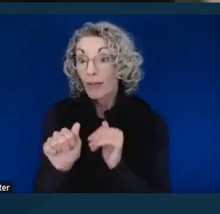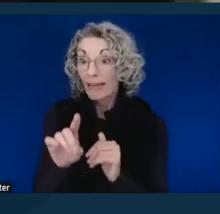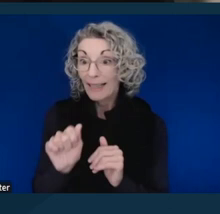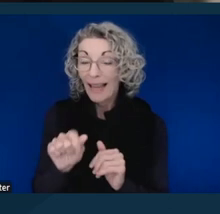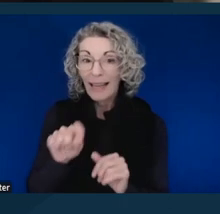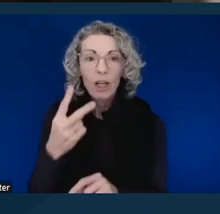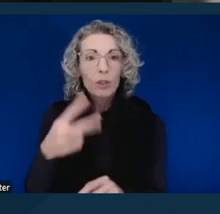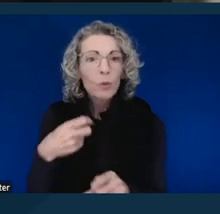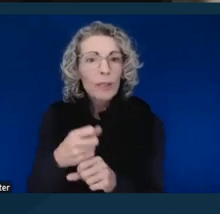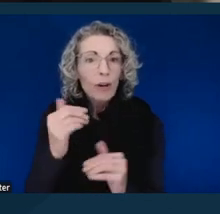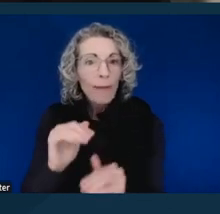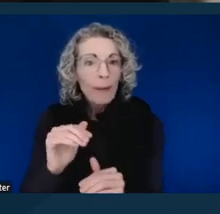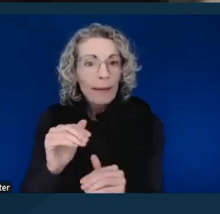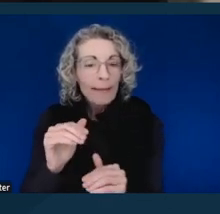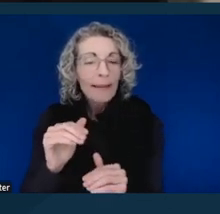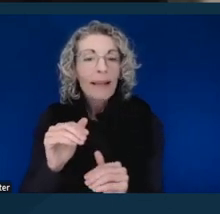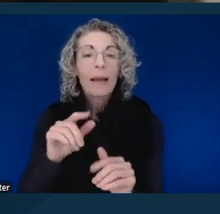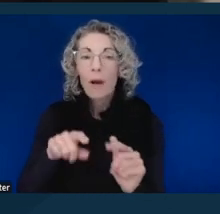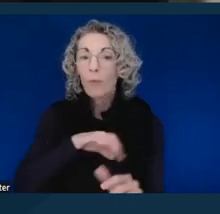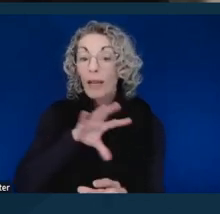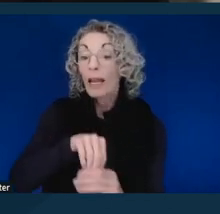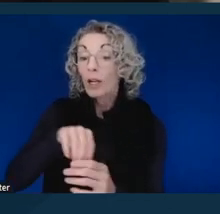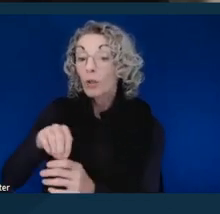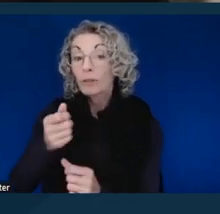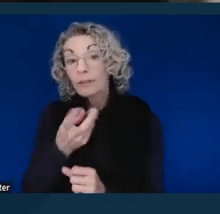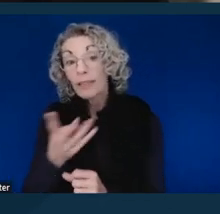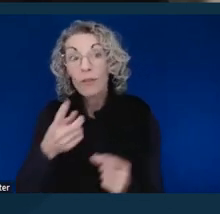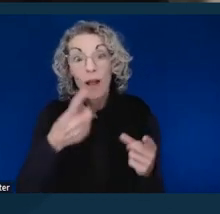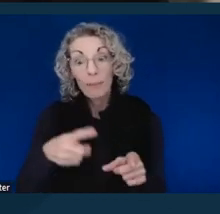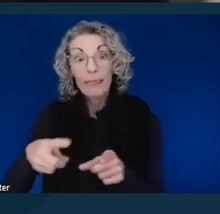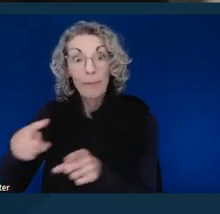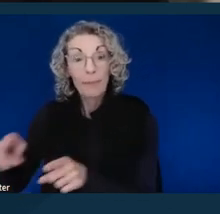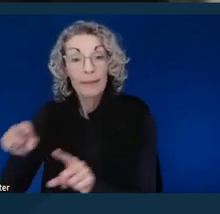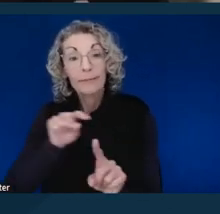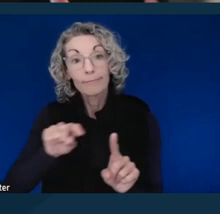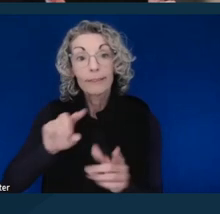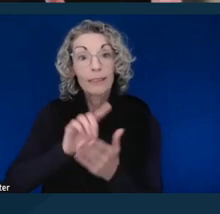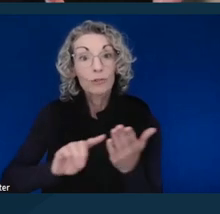And we were able to include quite a few instances of discrimination,